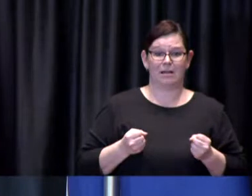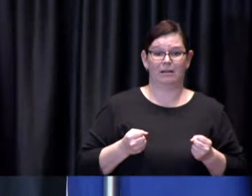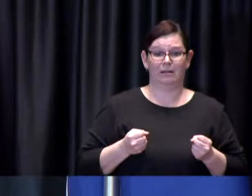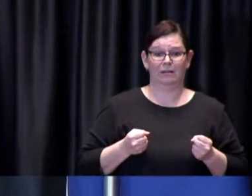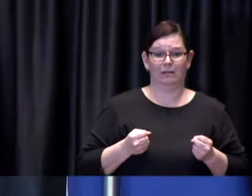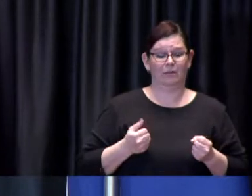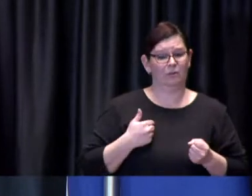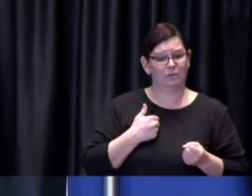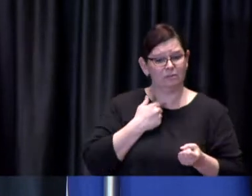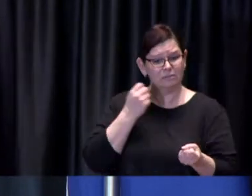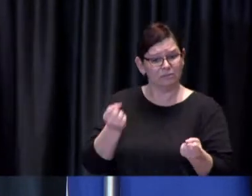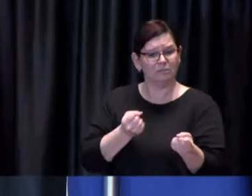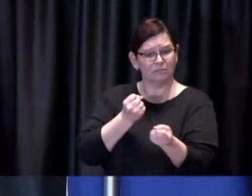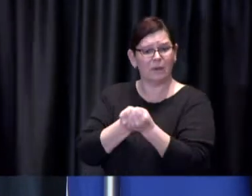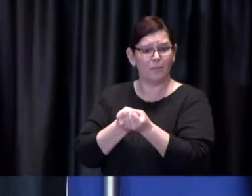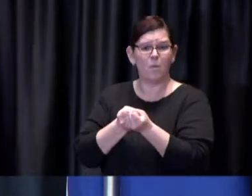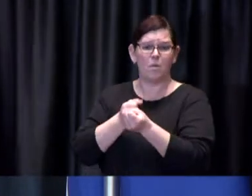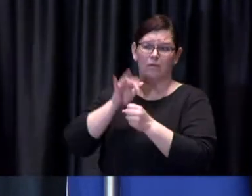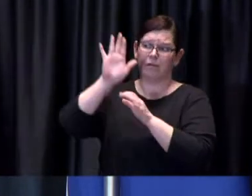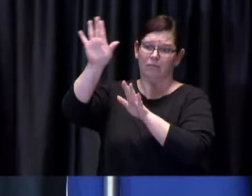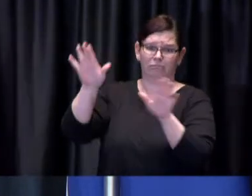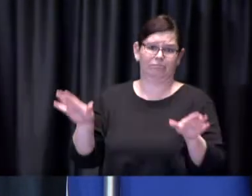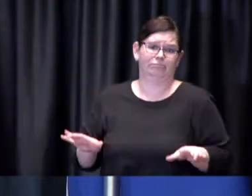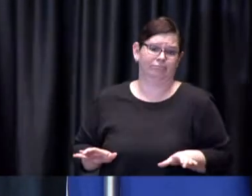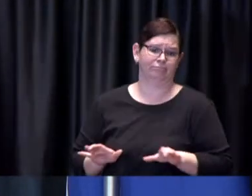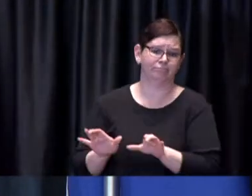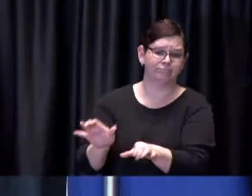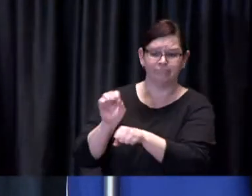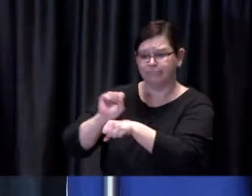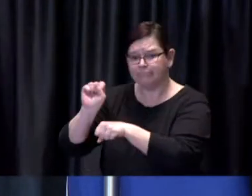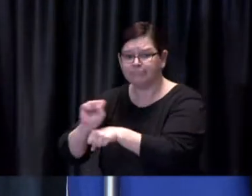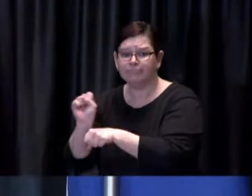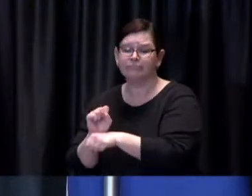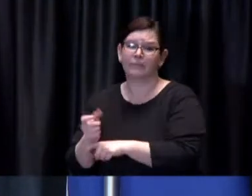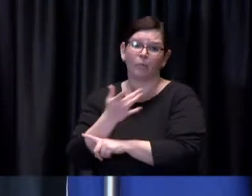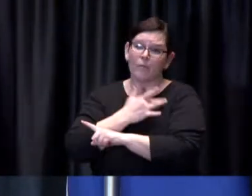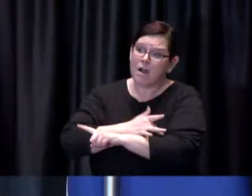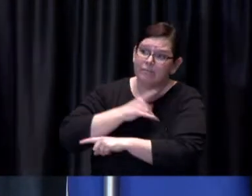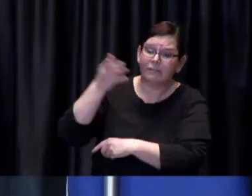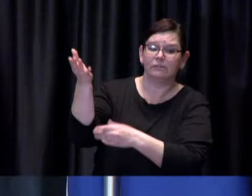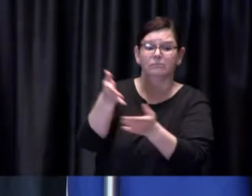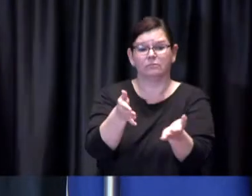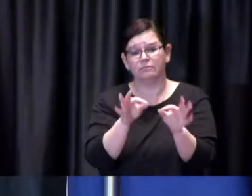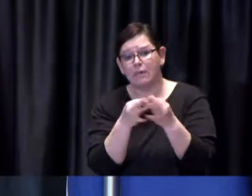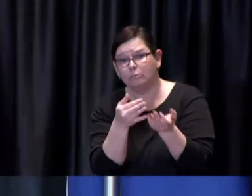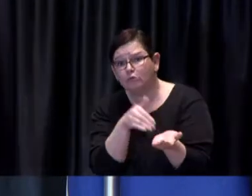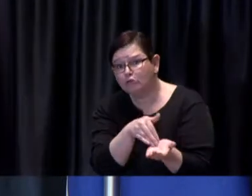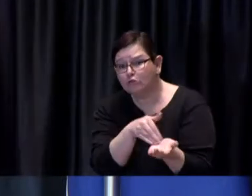those efforts between the province and primary care providers within the community